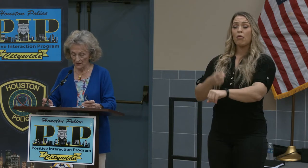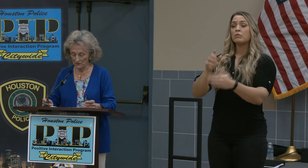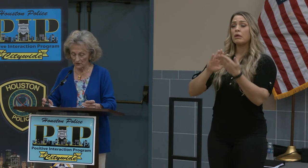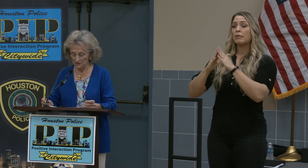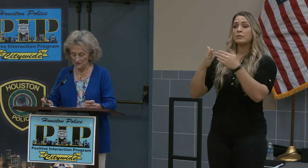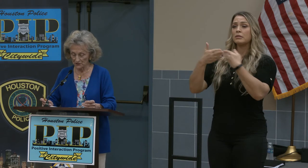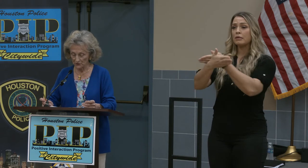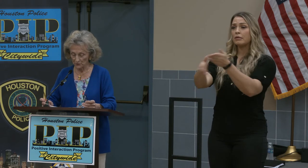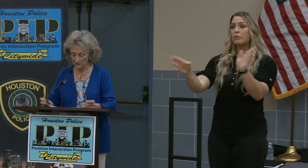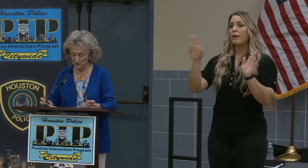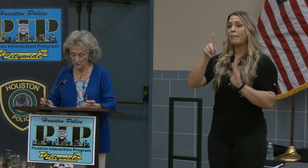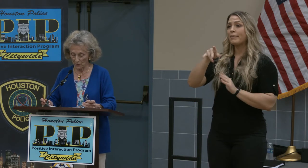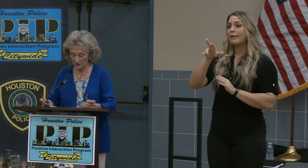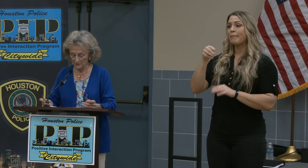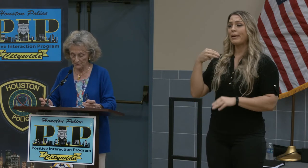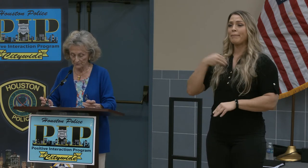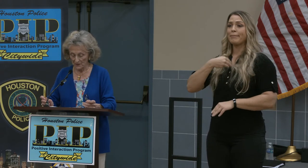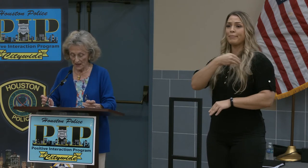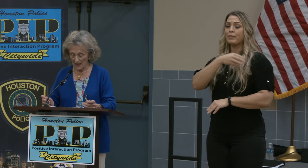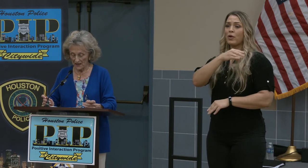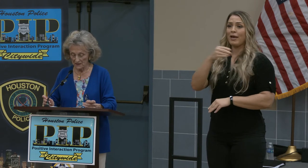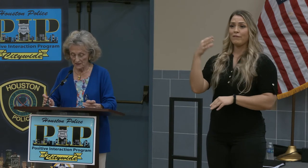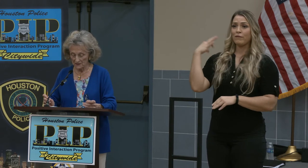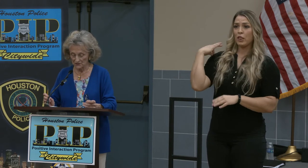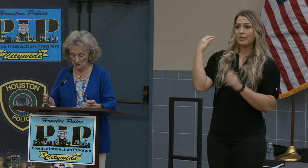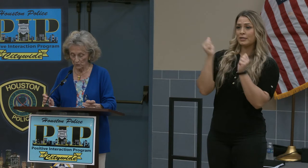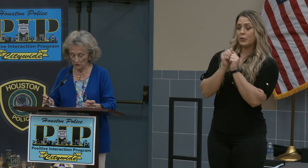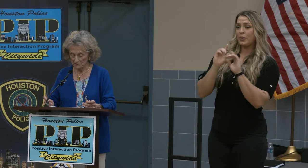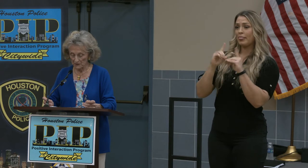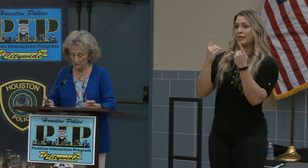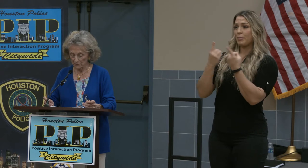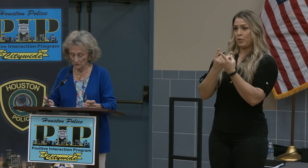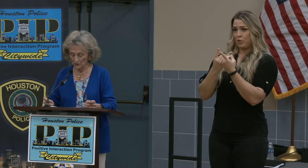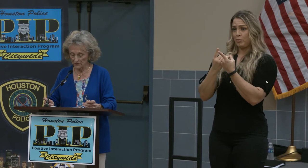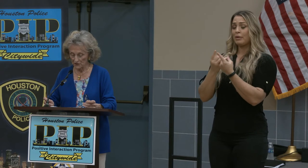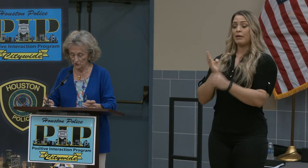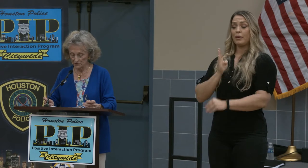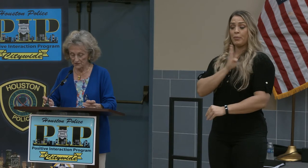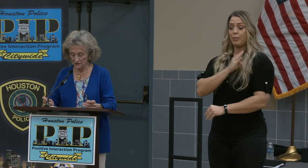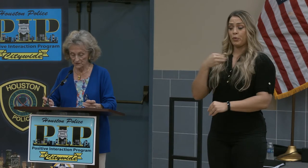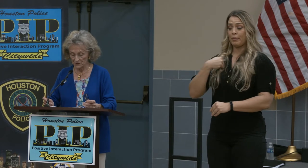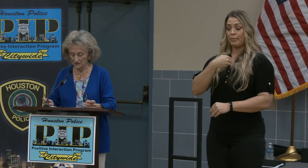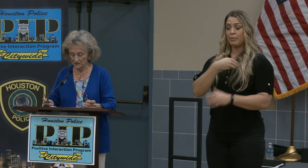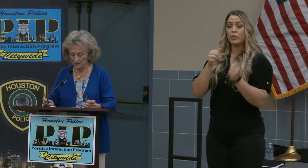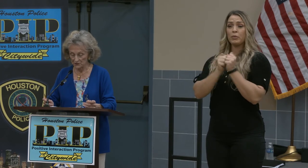and volunteer with the department. And is a board member with the Houston citizens